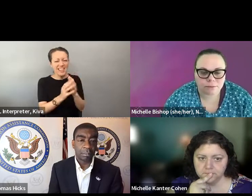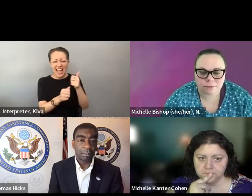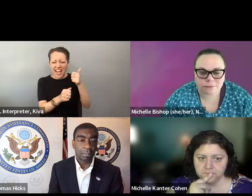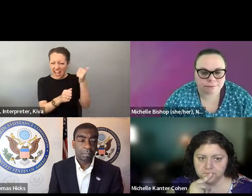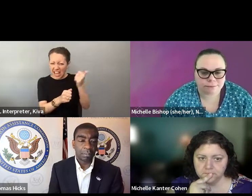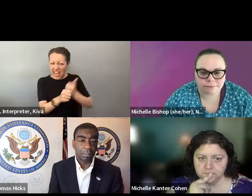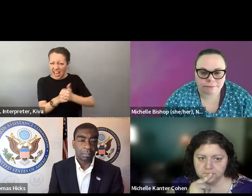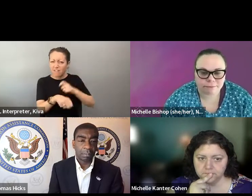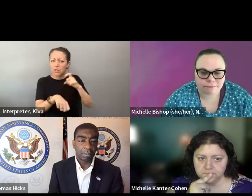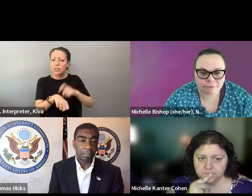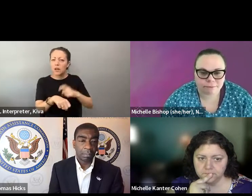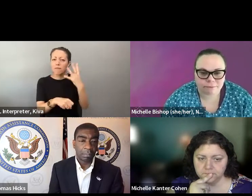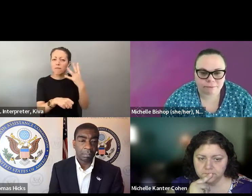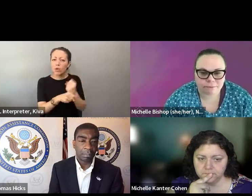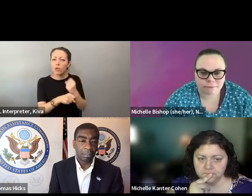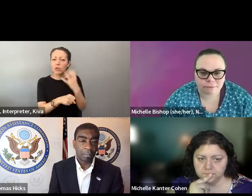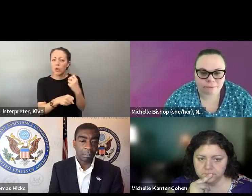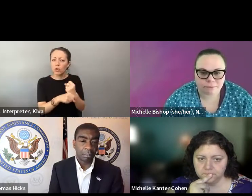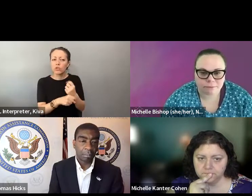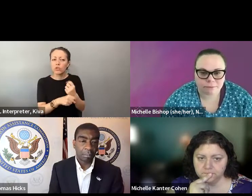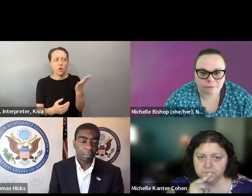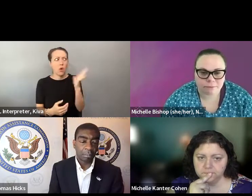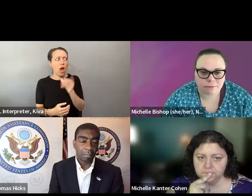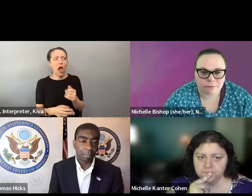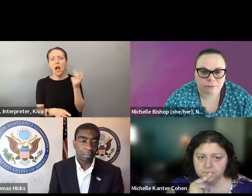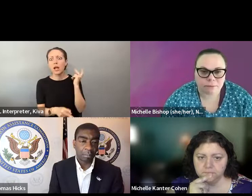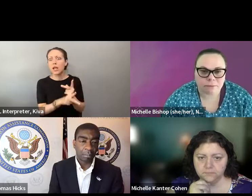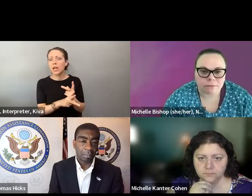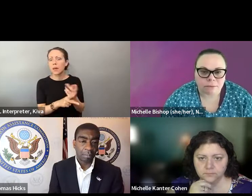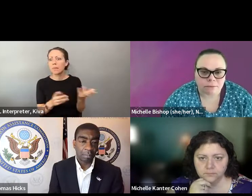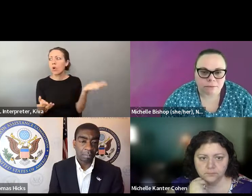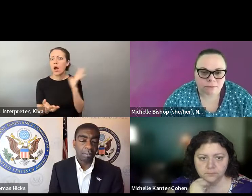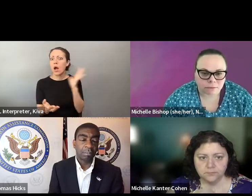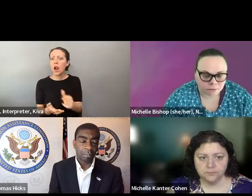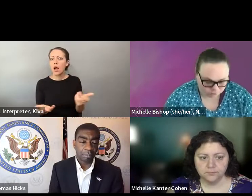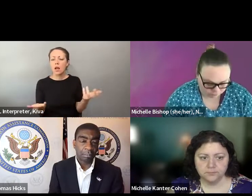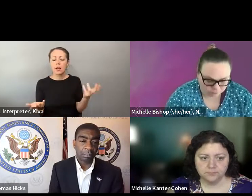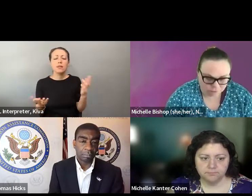Florida, you have to submit a new vote by mail ballot request after every midterm. Election rather than having a Vote, by mail. Ballot. Request after every midterm Presidential election, rather than having a request that could be standing.